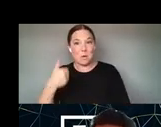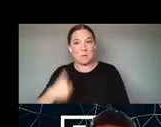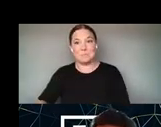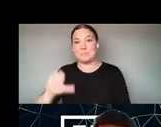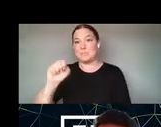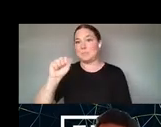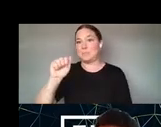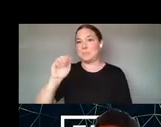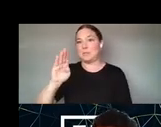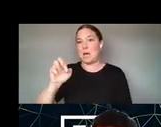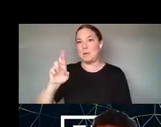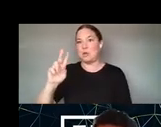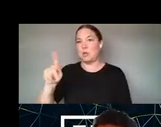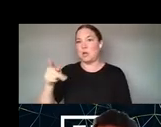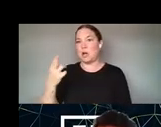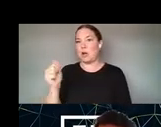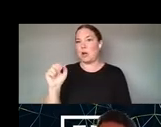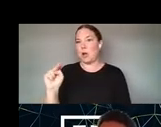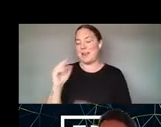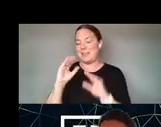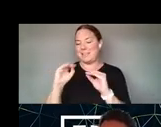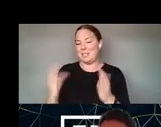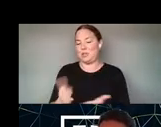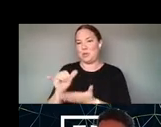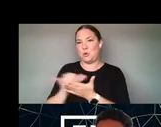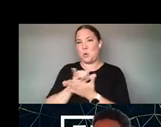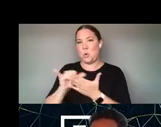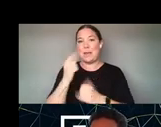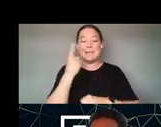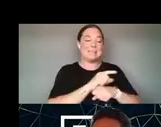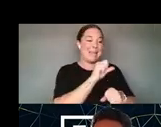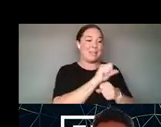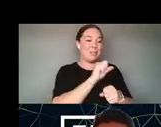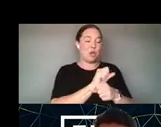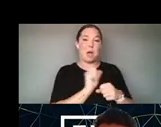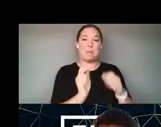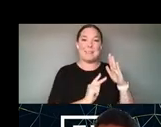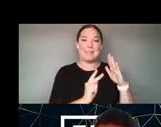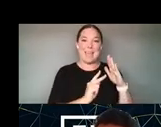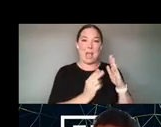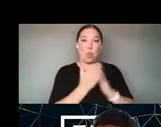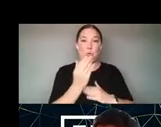IN NEW YORK. MY DAY JOB IS A IS A K-12 TEACHER IN NEW YORK AND I ALSO WORK AS EDUCATION MEDICAL